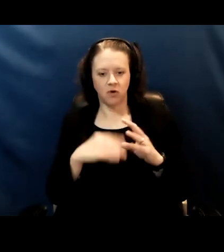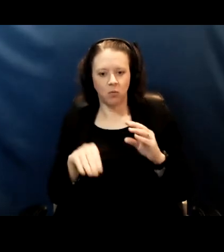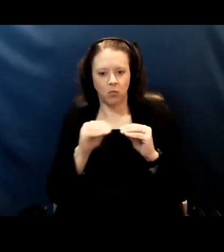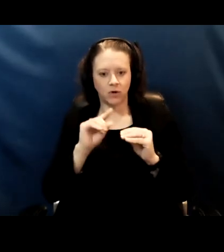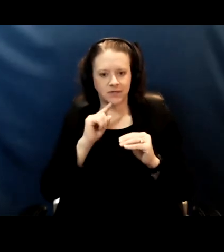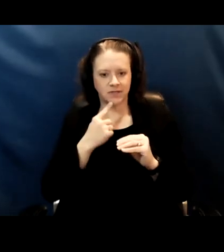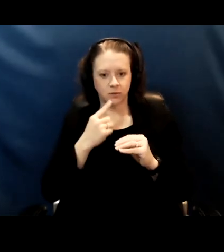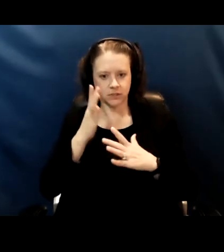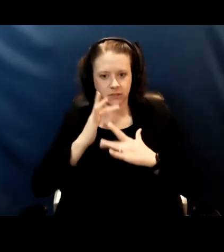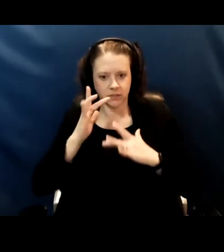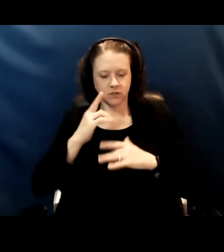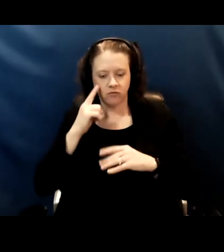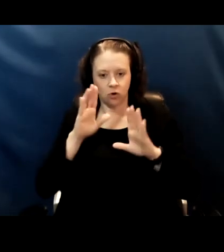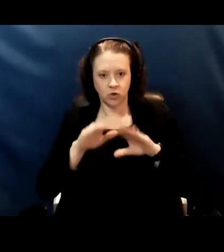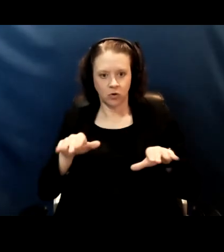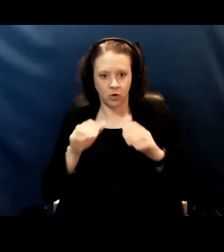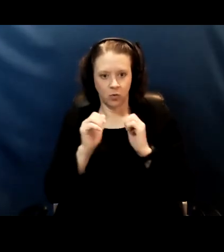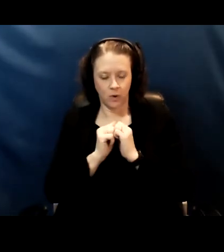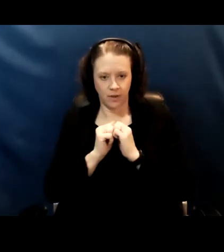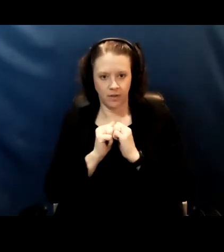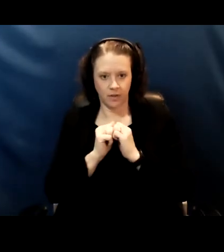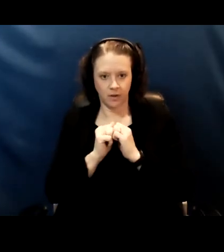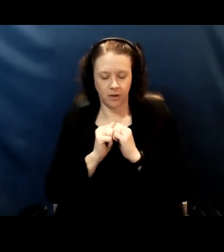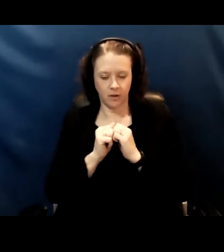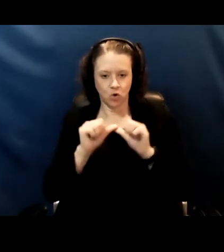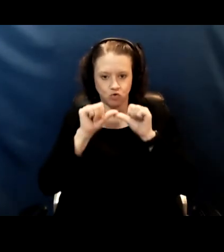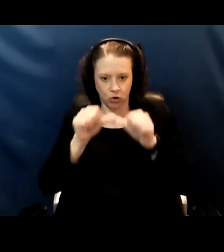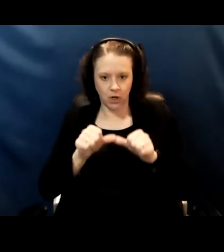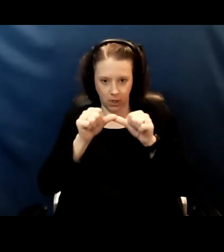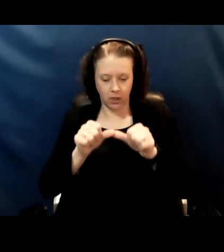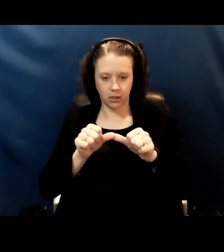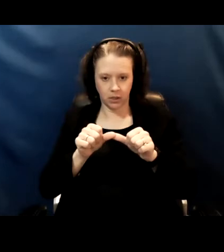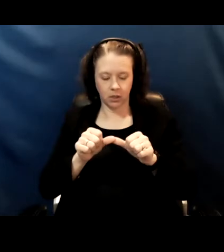for children with chronic conditions like epilepsy